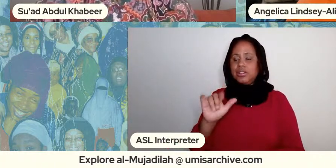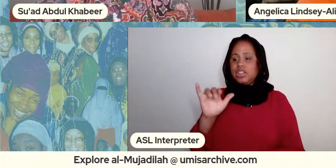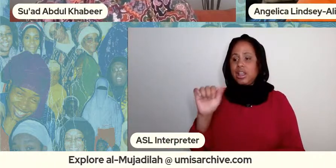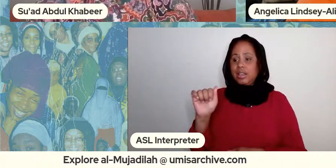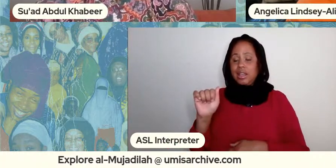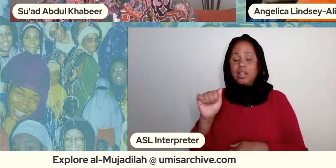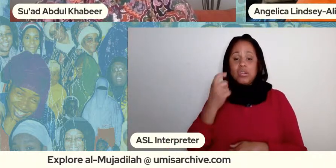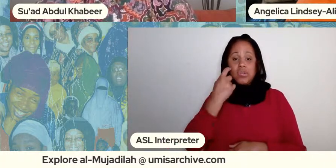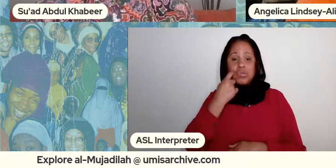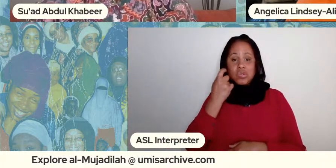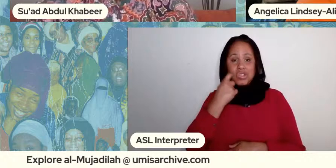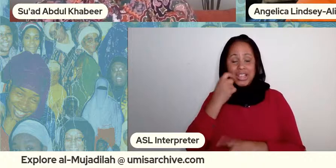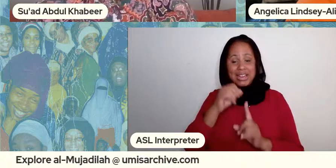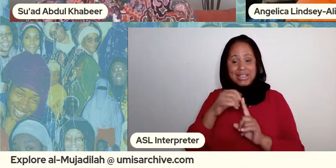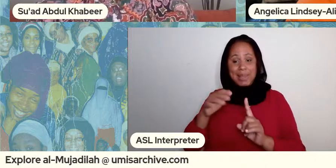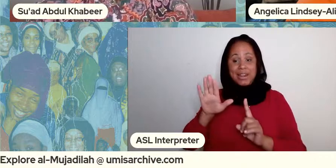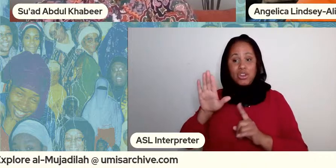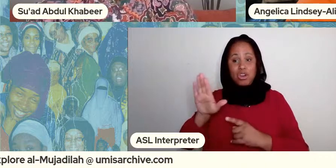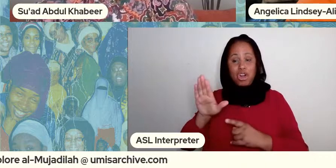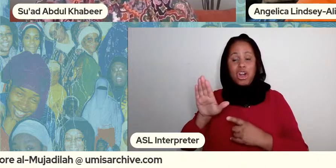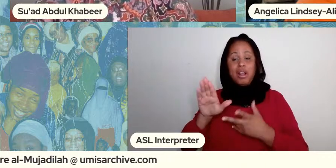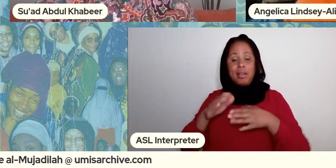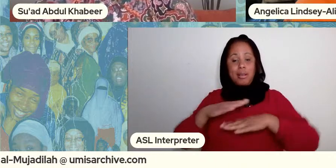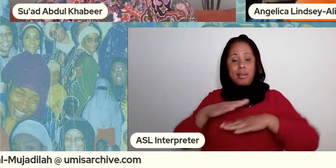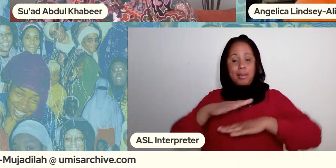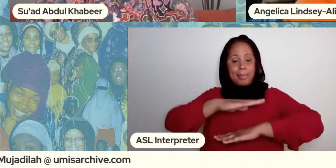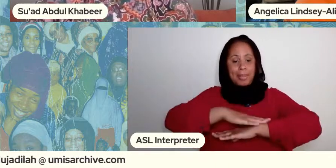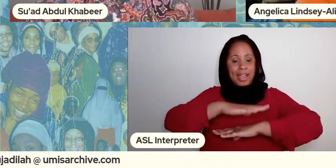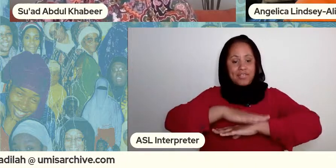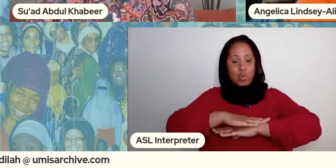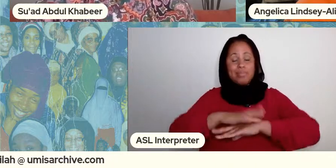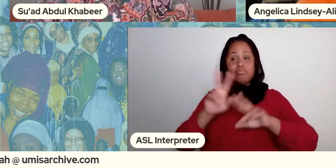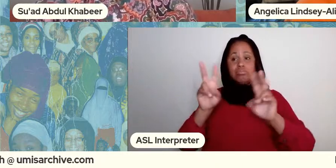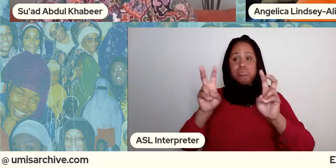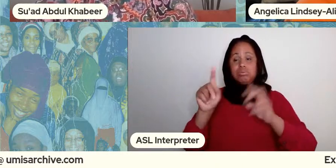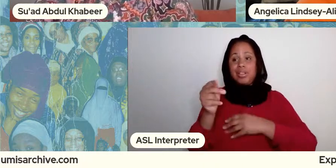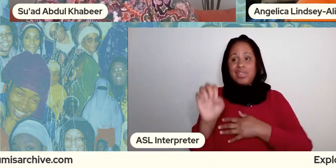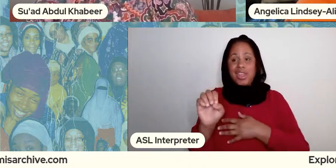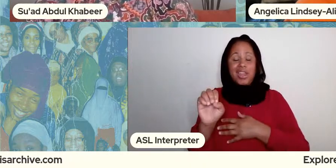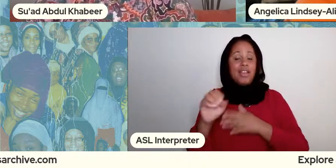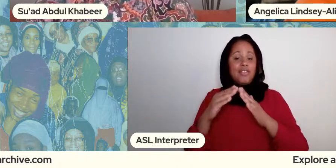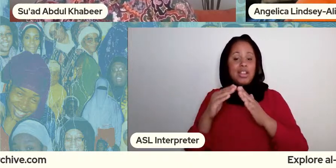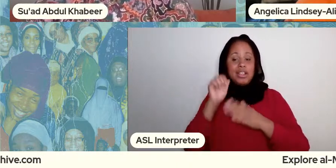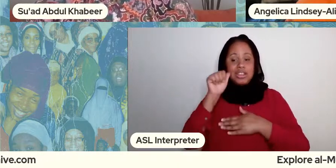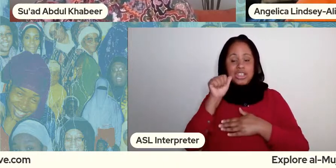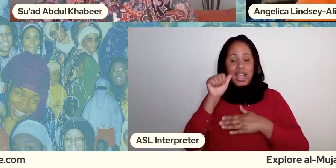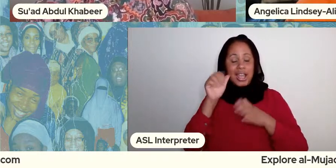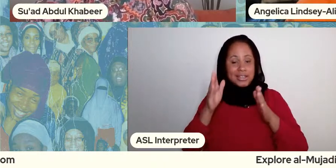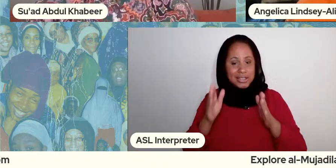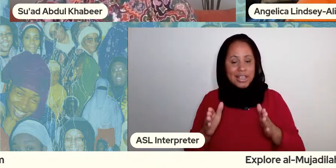the village auntie institute tva in september of last year to serve as a central place of